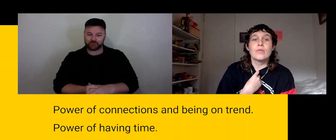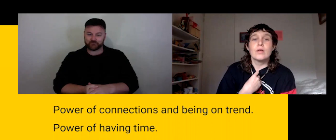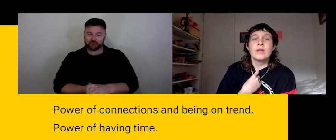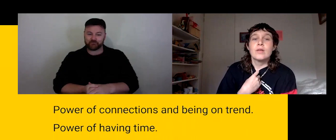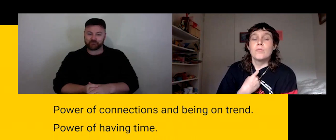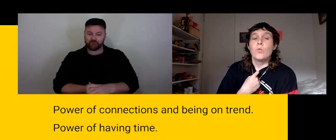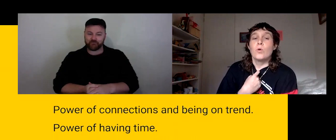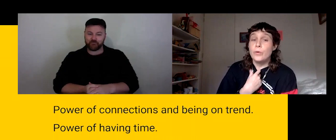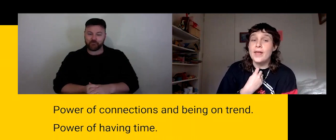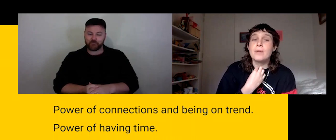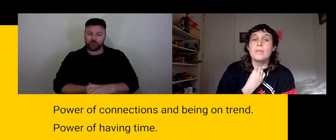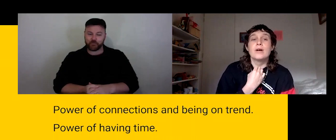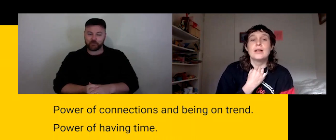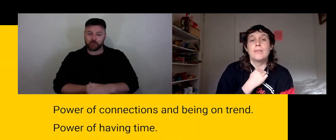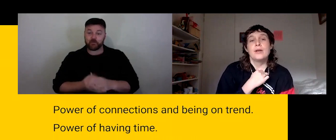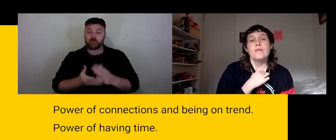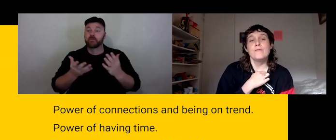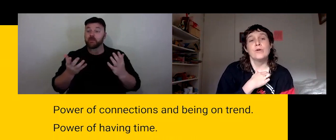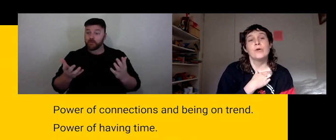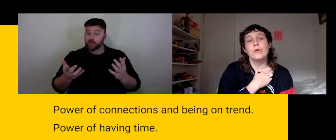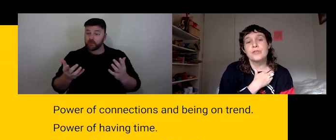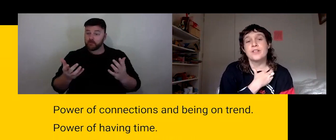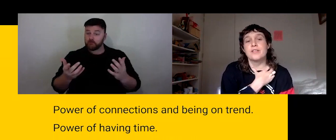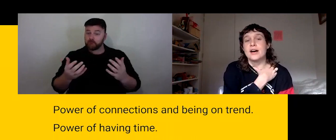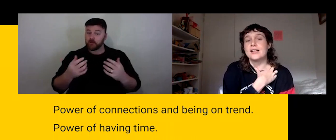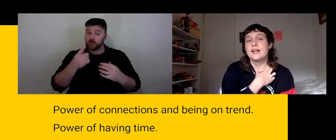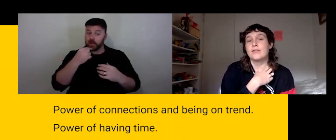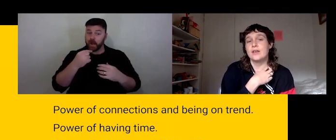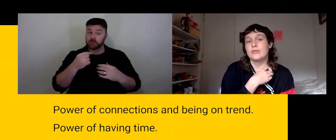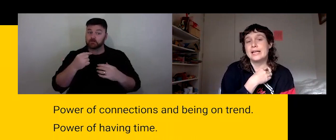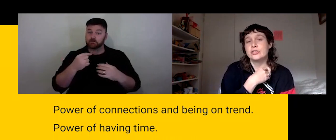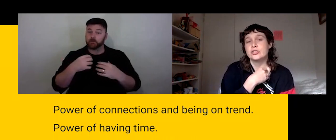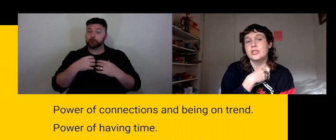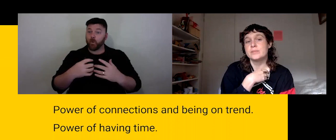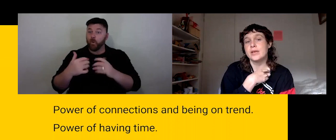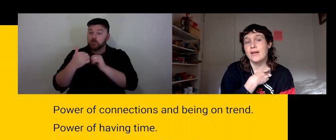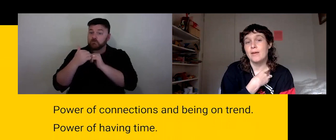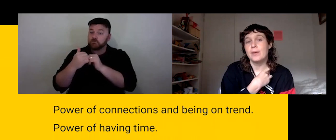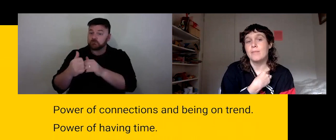Could that be more collaborative? Who sets the guidelines for these relationships?